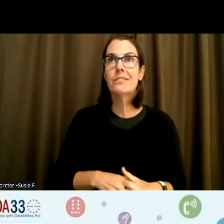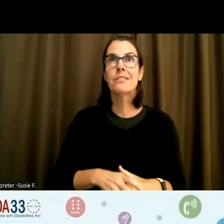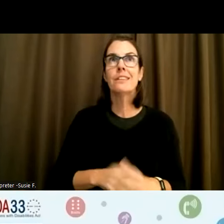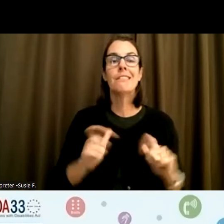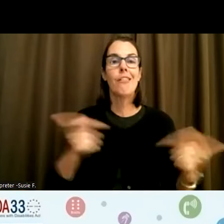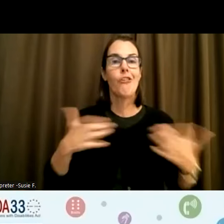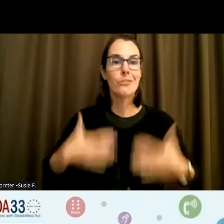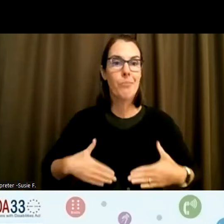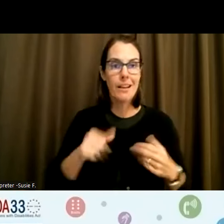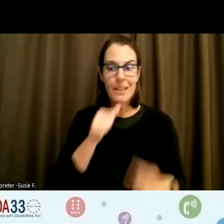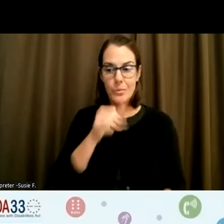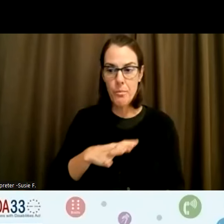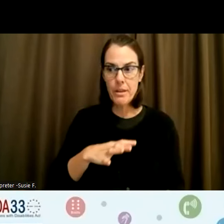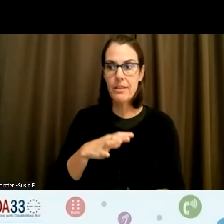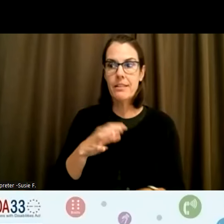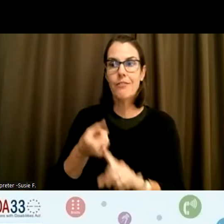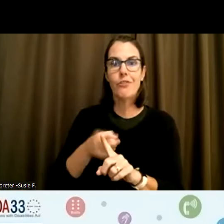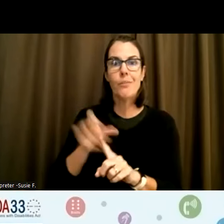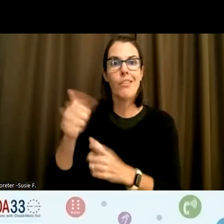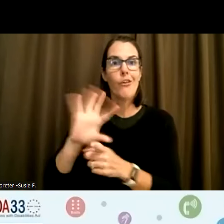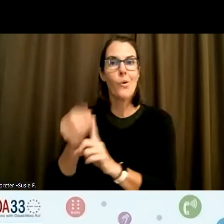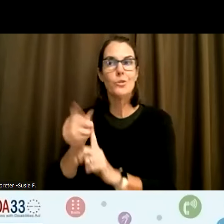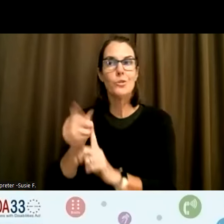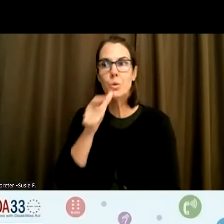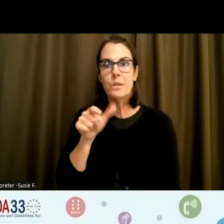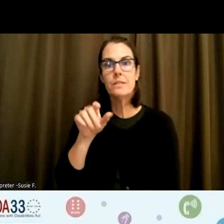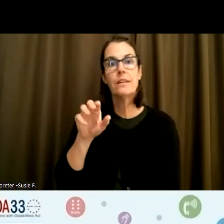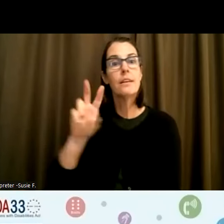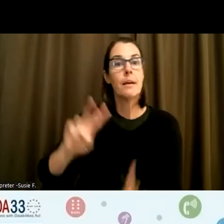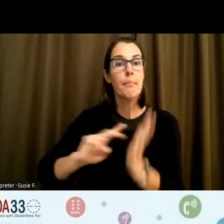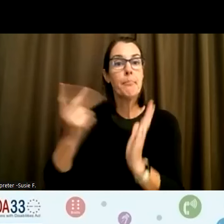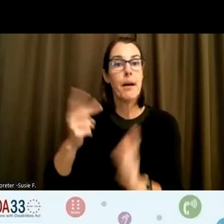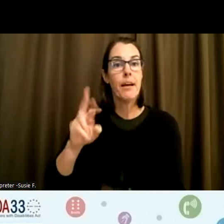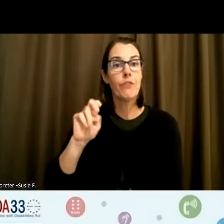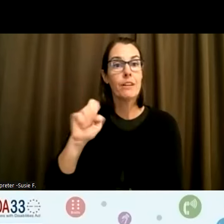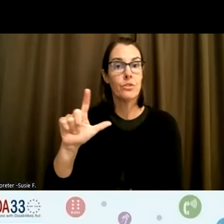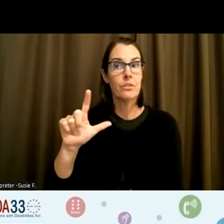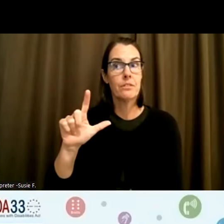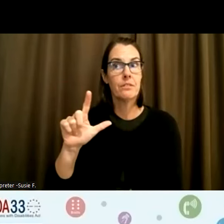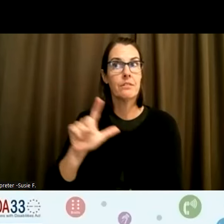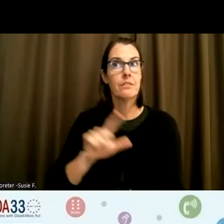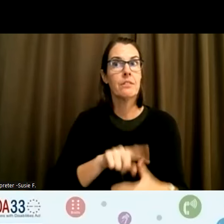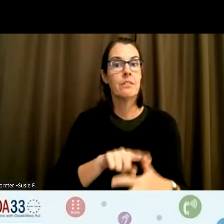culture who is biracial and also having. Disabilities that are non apparent